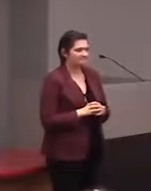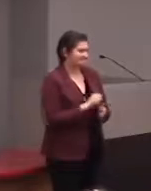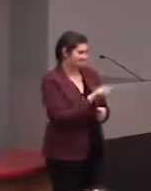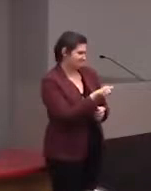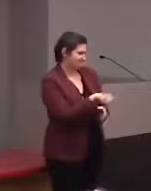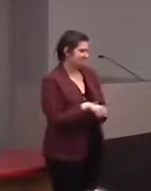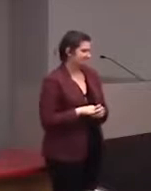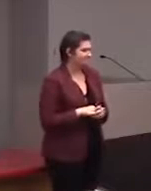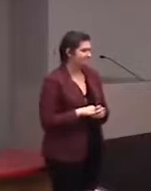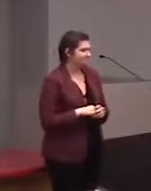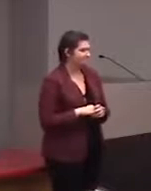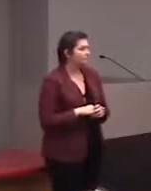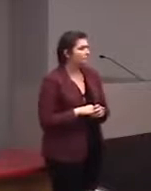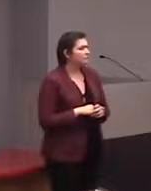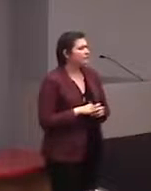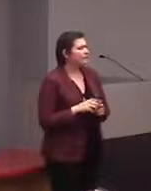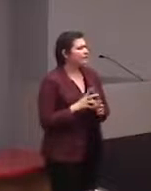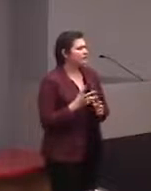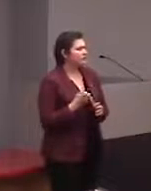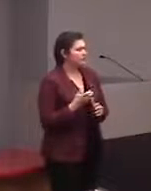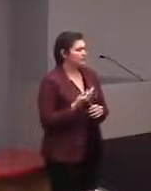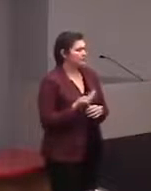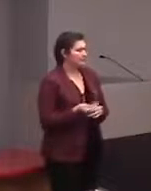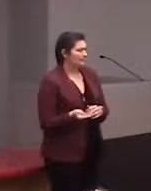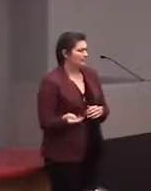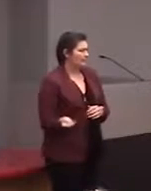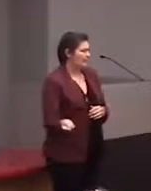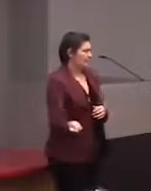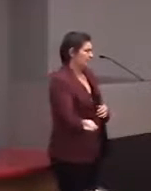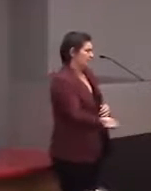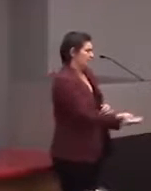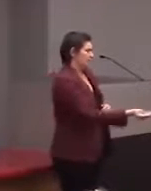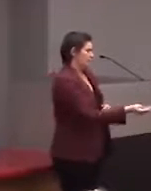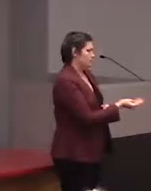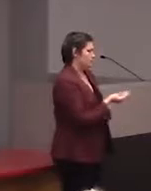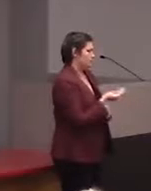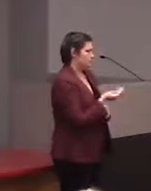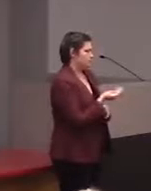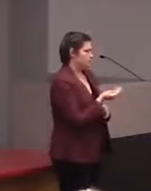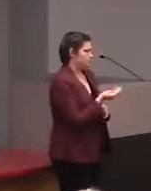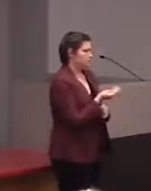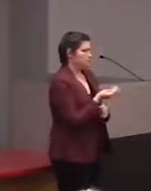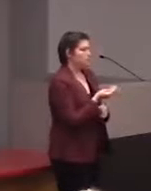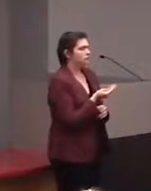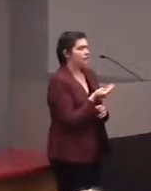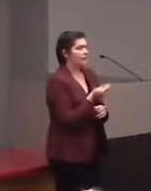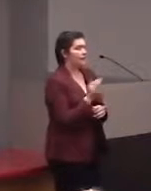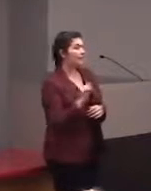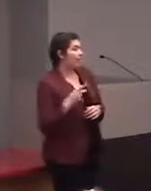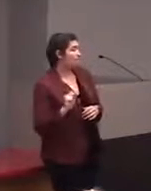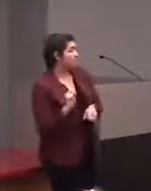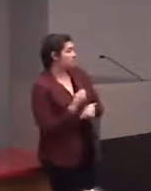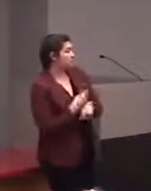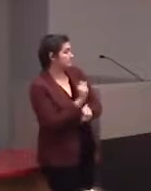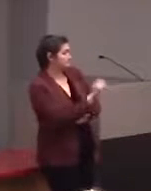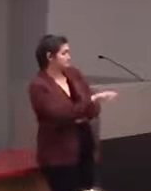Yeah, so I also want to pass around, in addition to making maps on tablets...